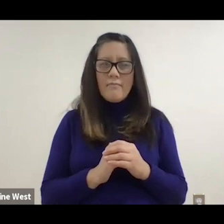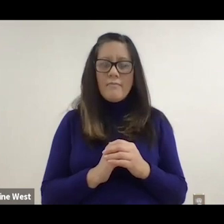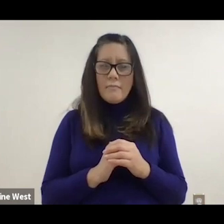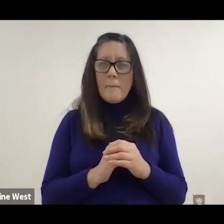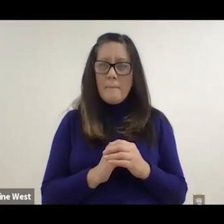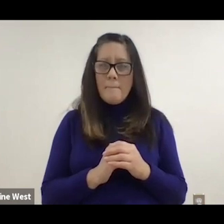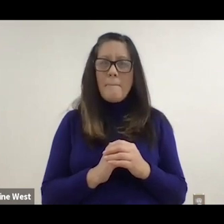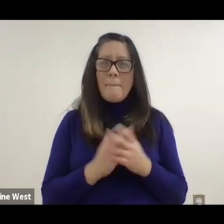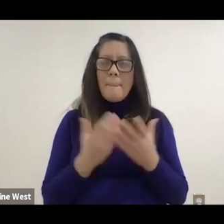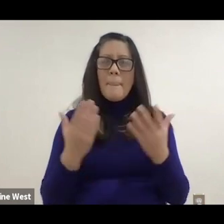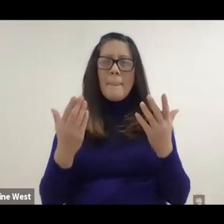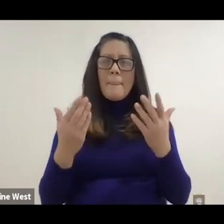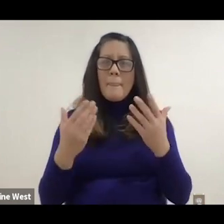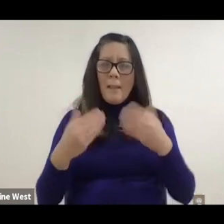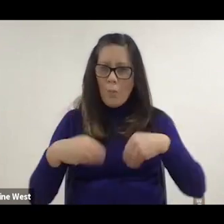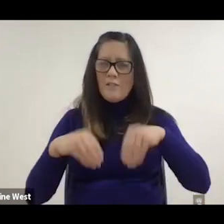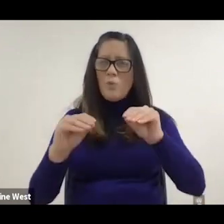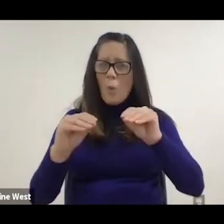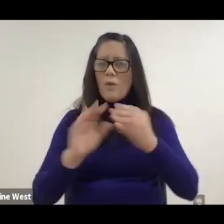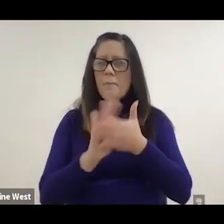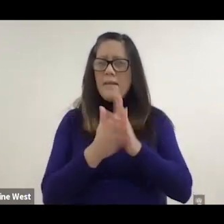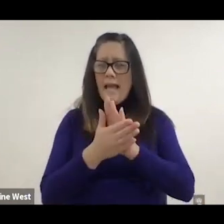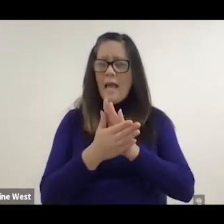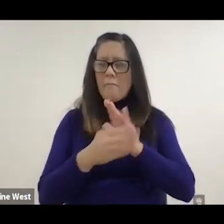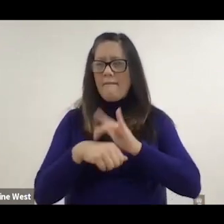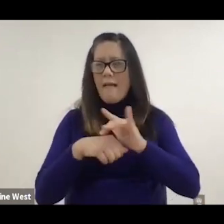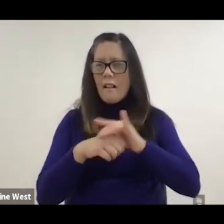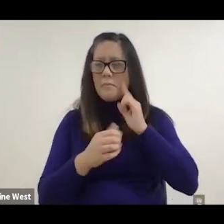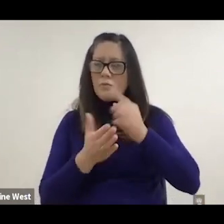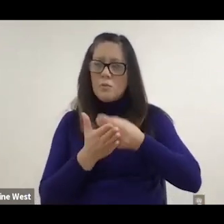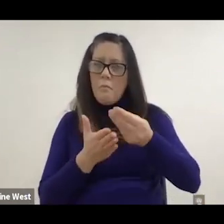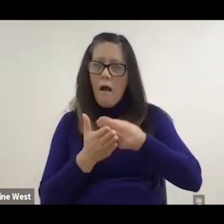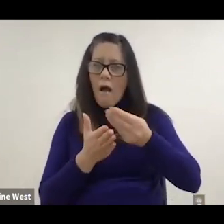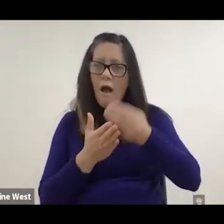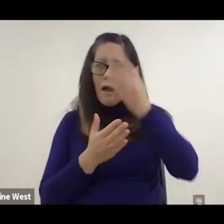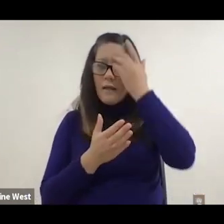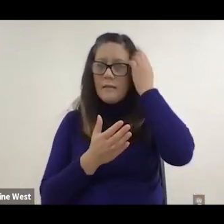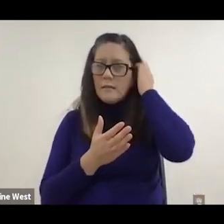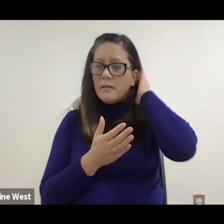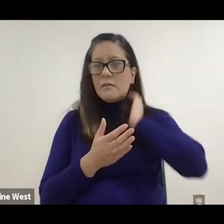available that sold as the glide. And the glide helps can absorb some of